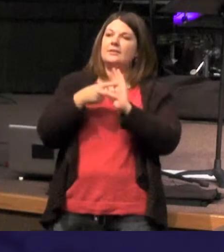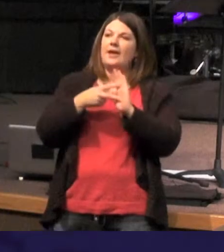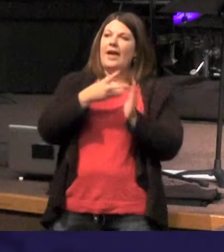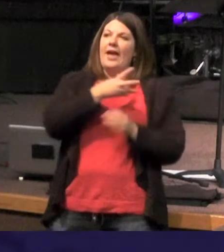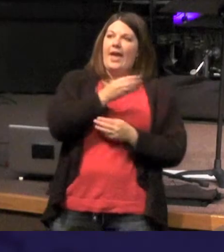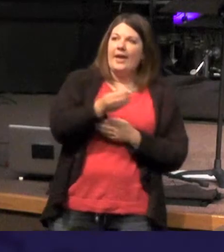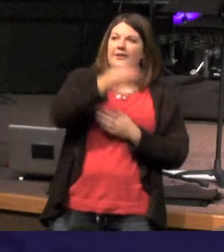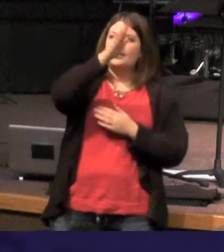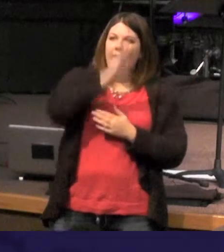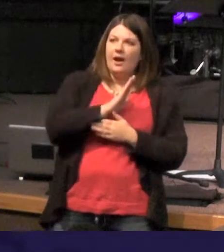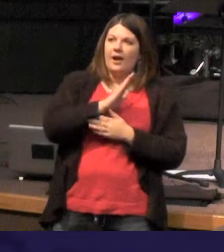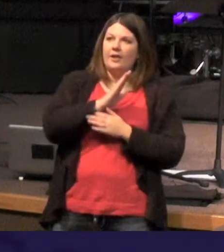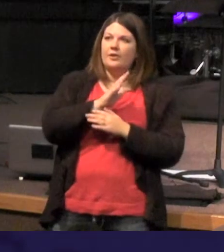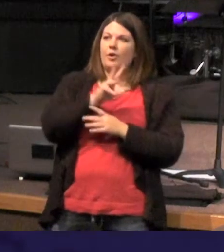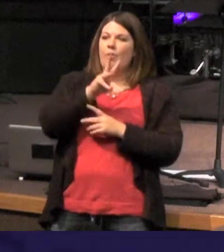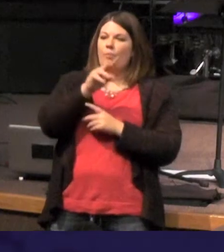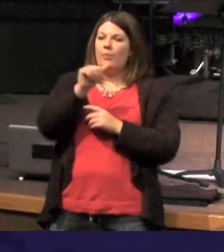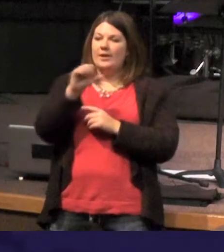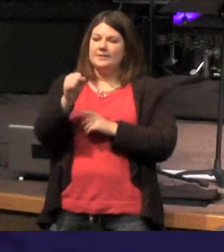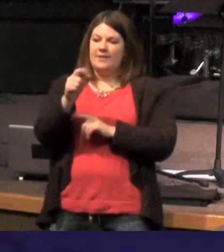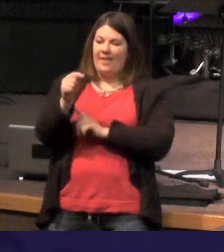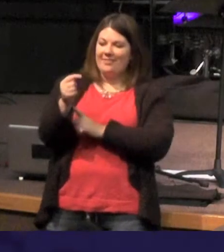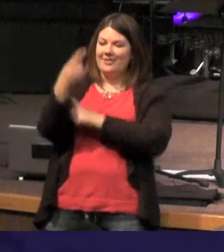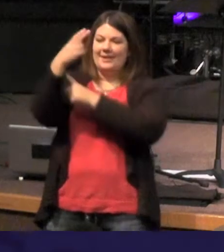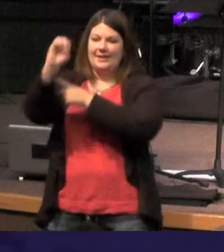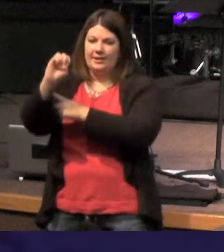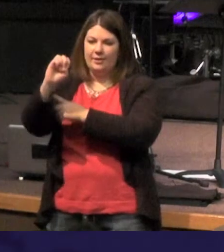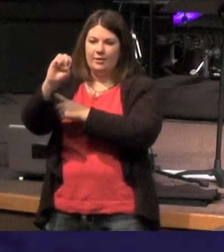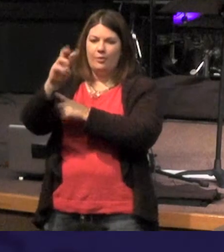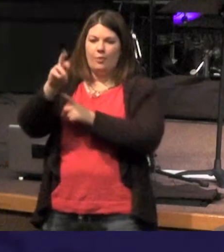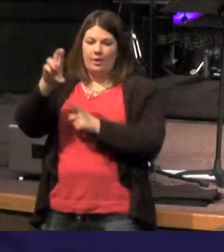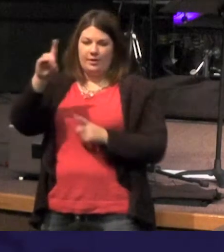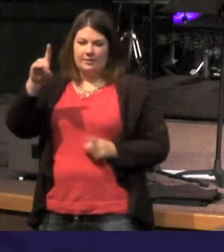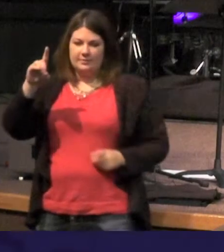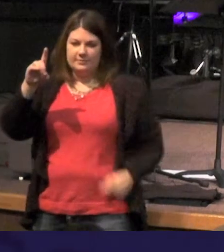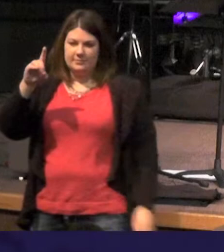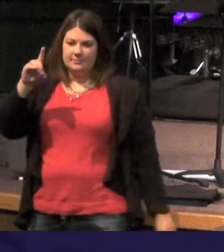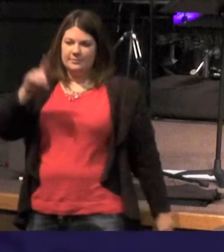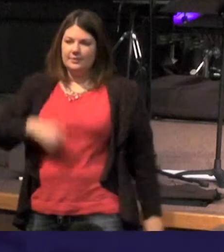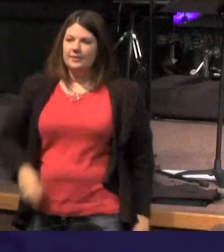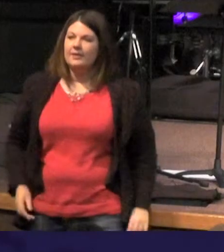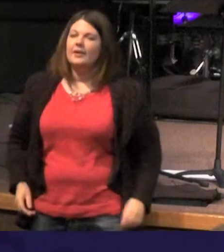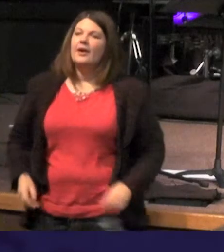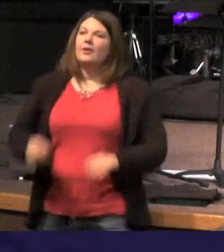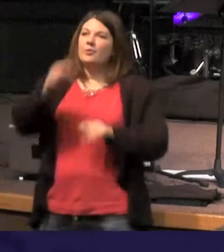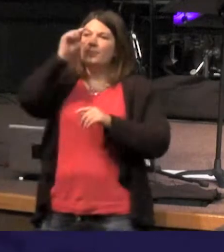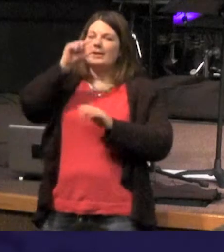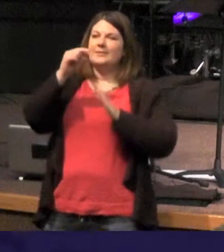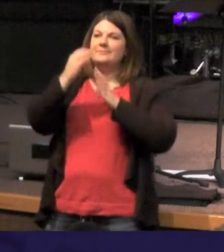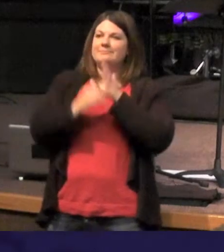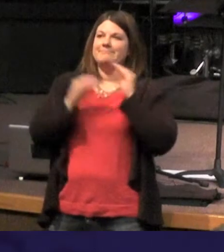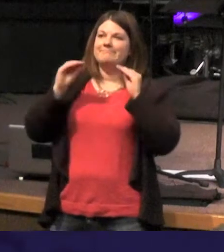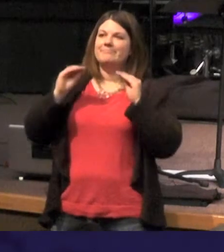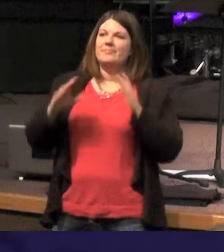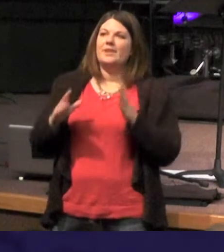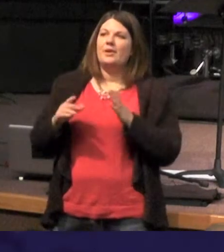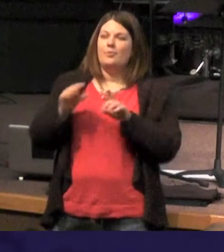God was the word but it is translated properly so I've got to give you this Greek lesson and you're gonna see the word "theos" up there